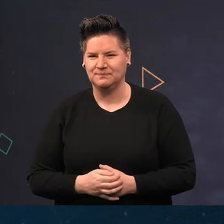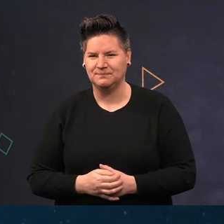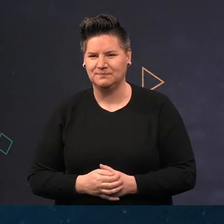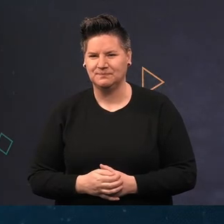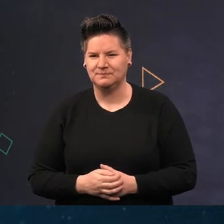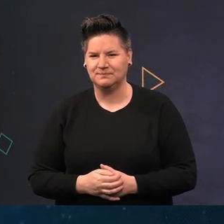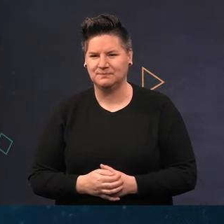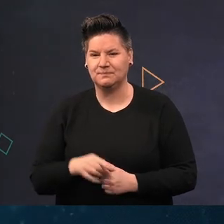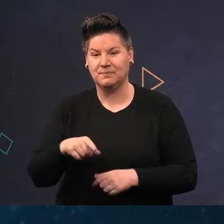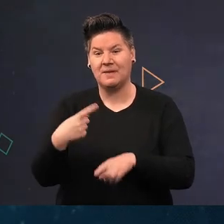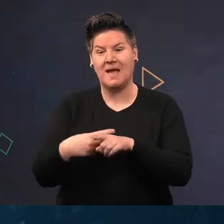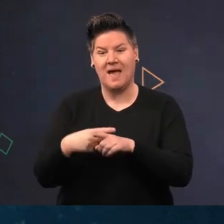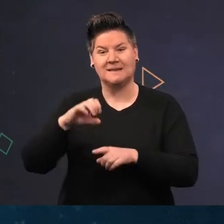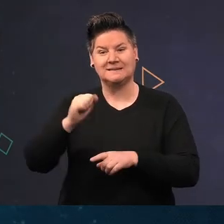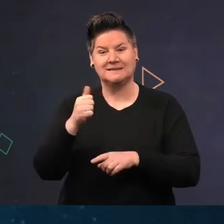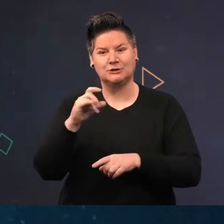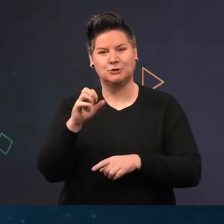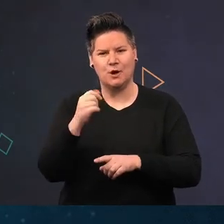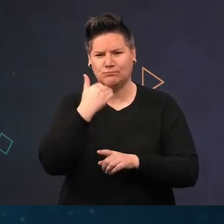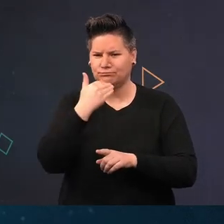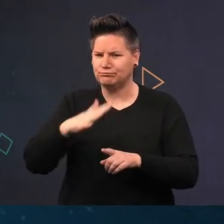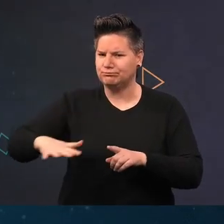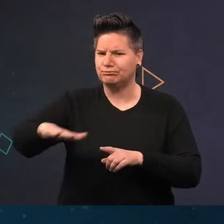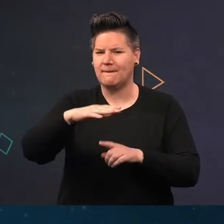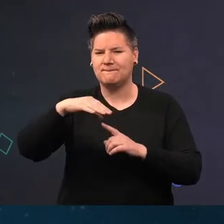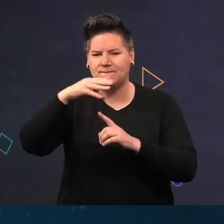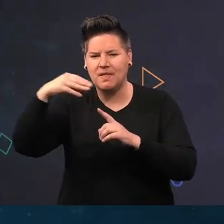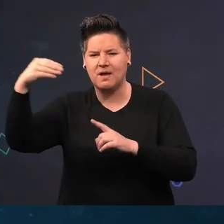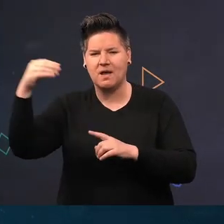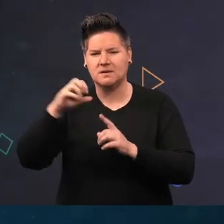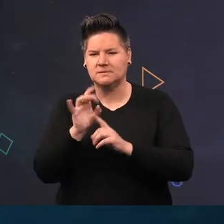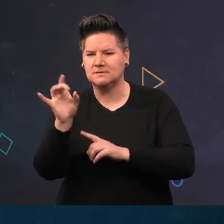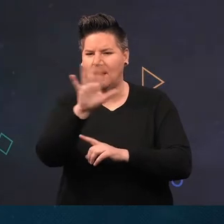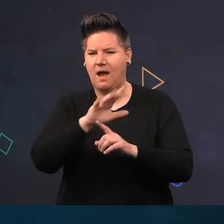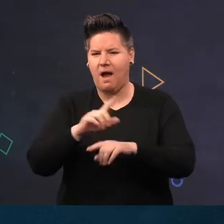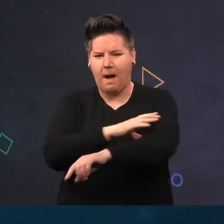And again in amongst the sea squirts and the feather stars, you can just see the arms of